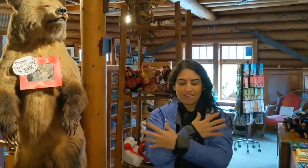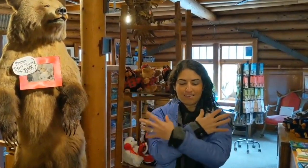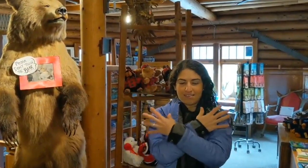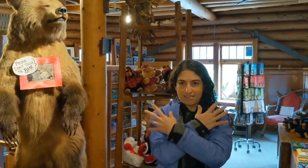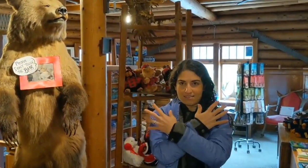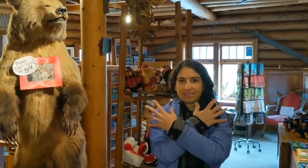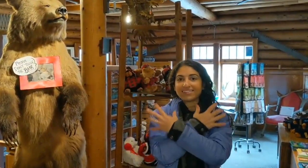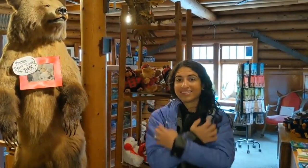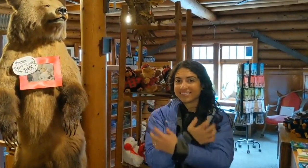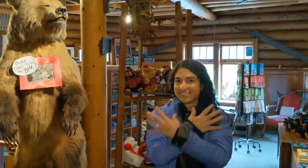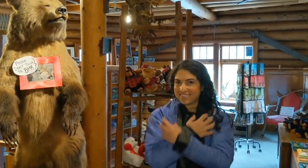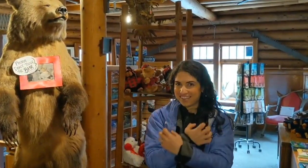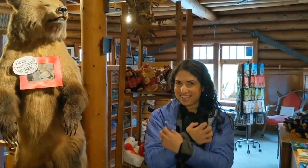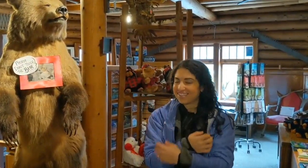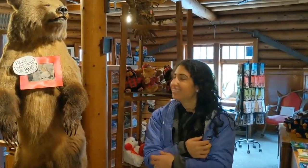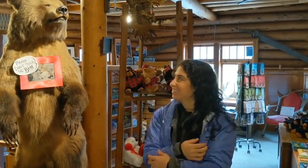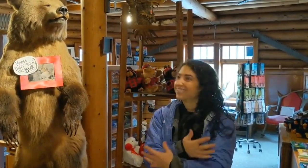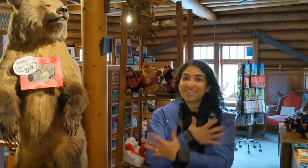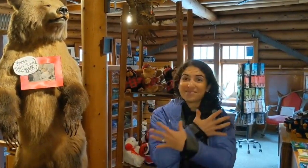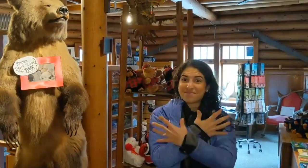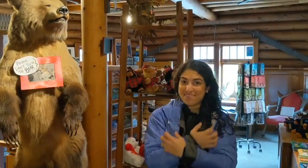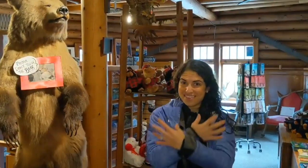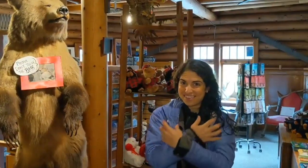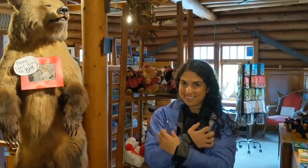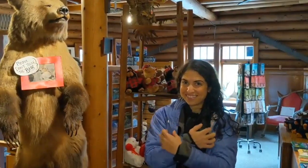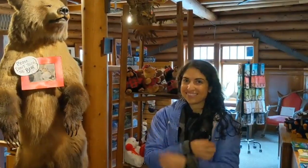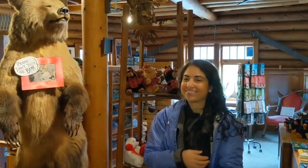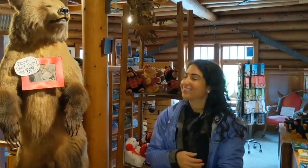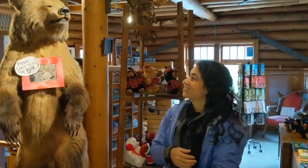BEAR